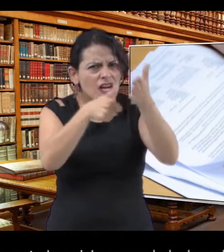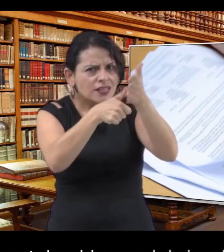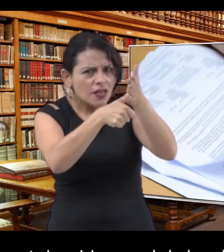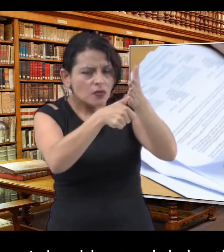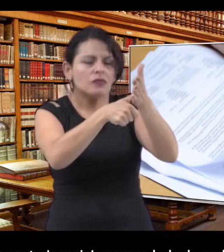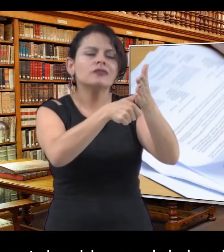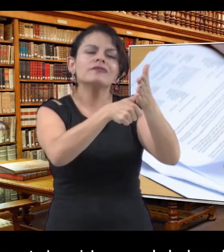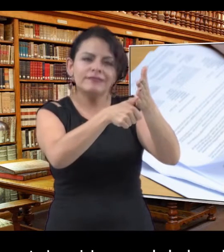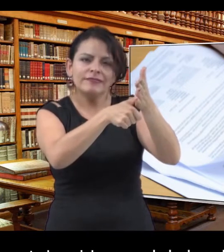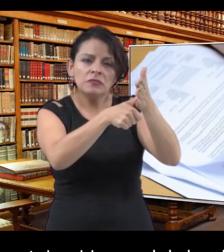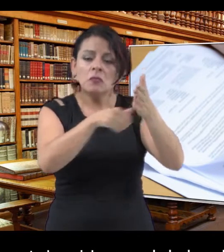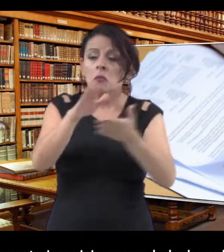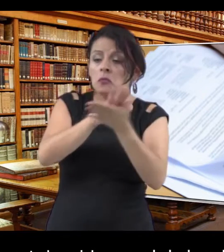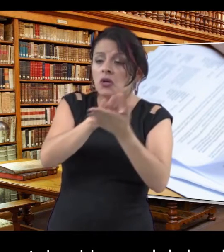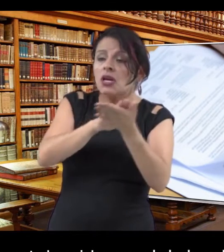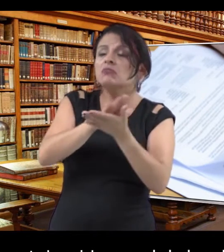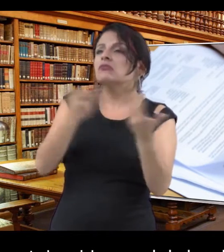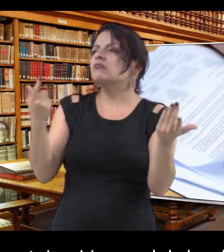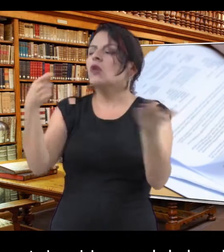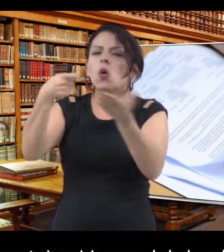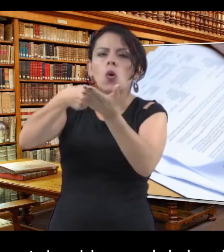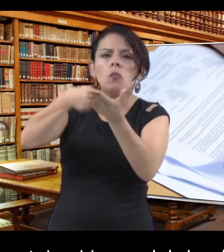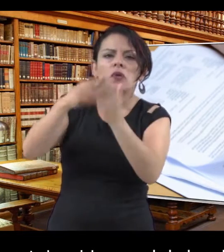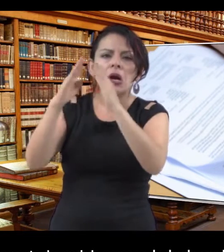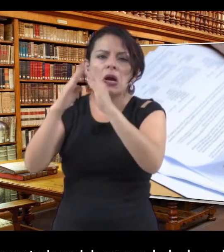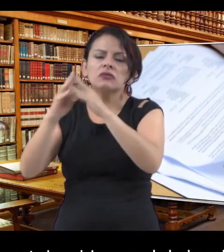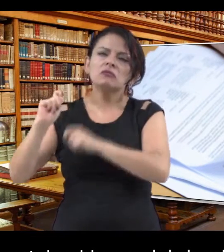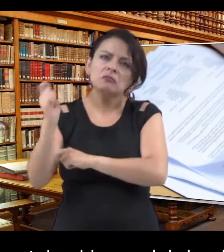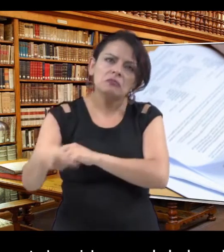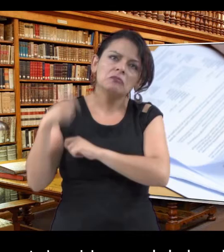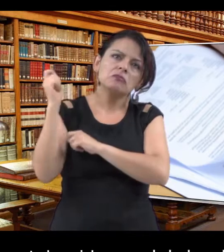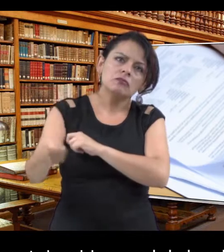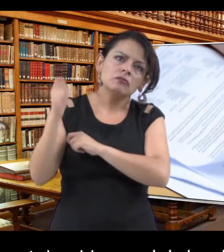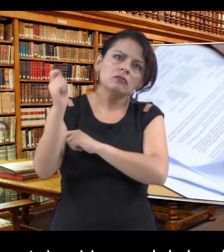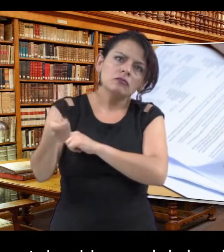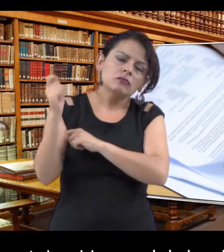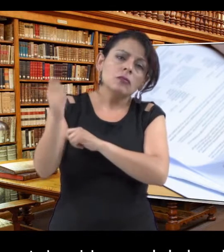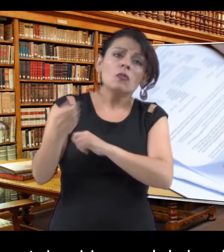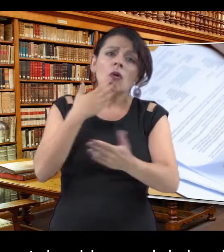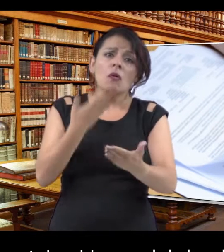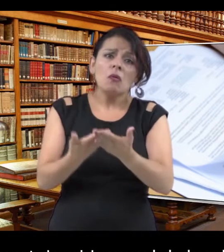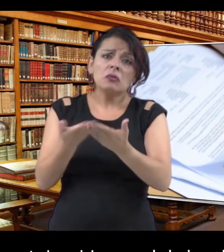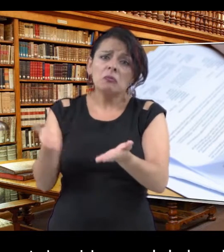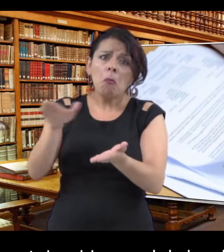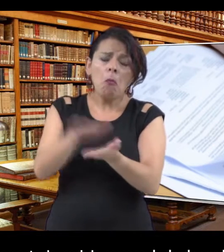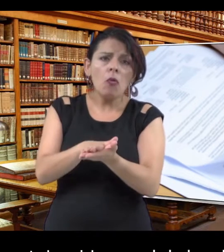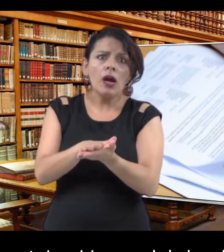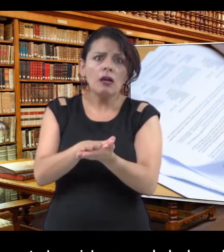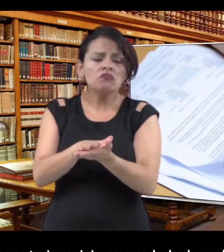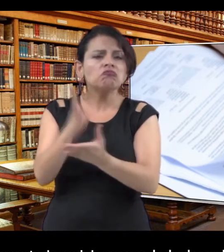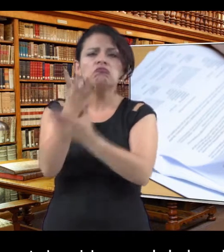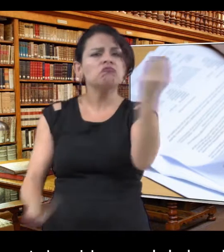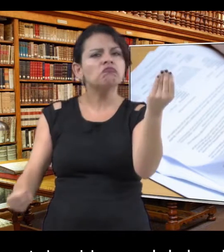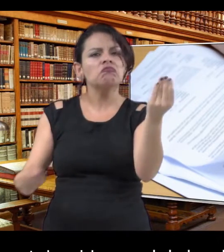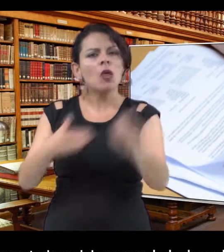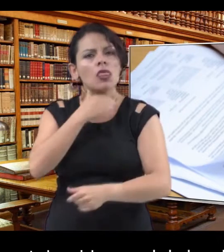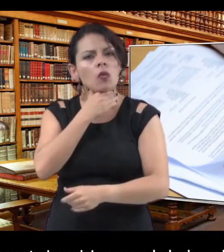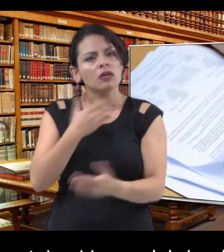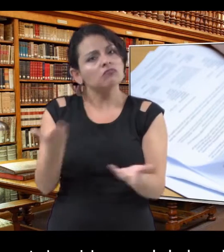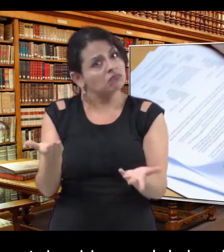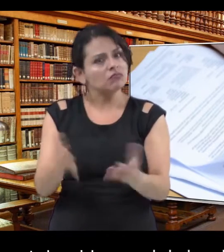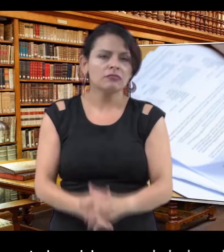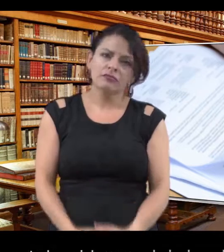the debt will be settled by the life insurance after the person's death.